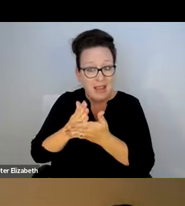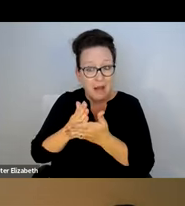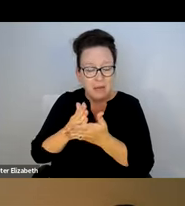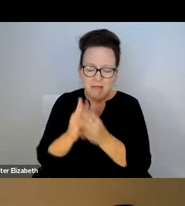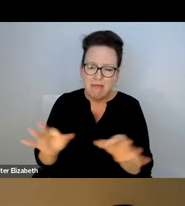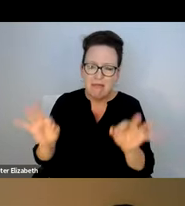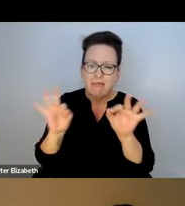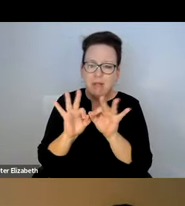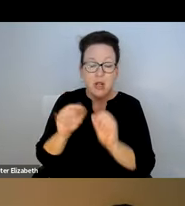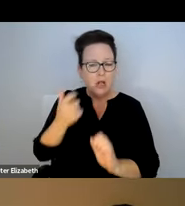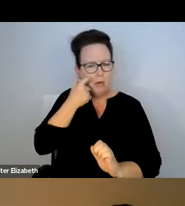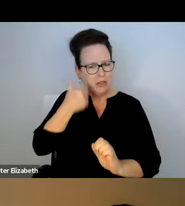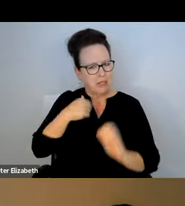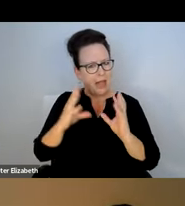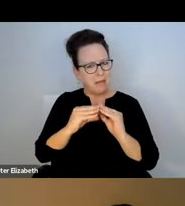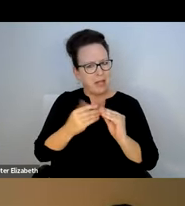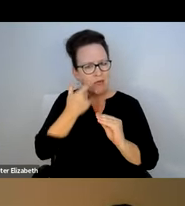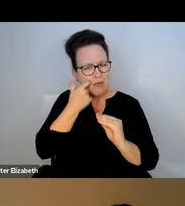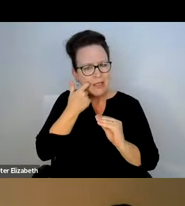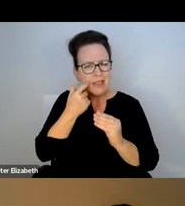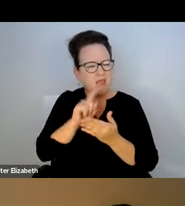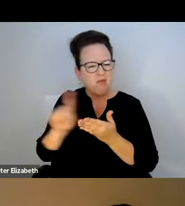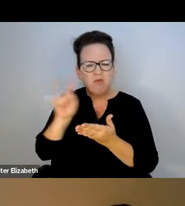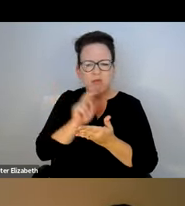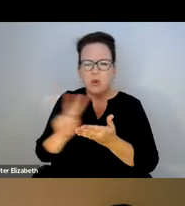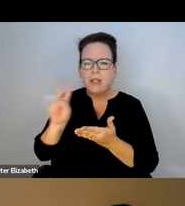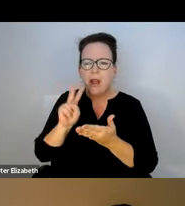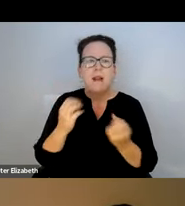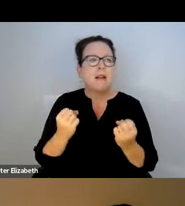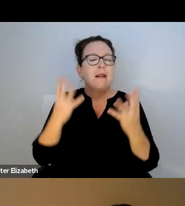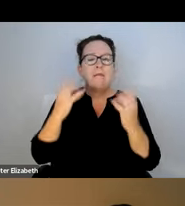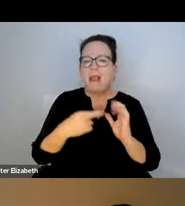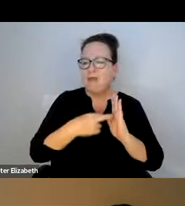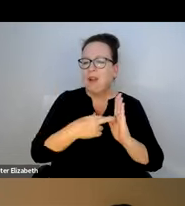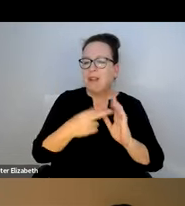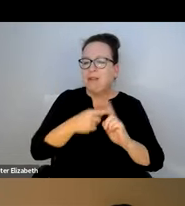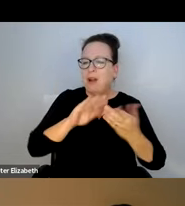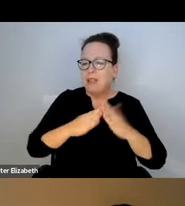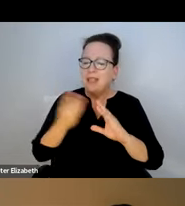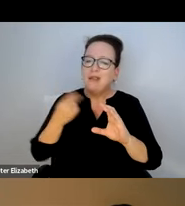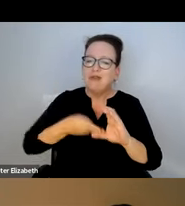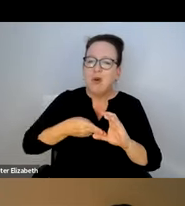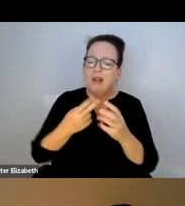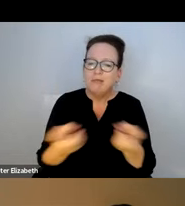REMOVAL AT BUS STOPS. IN FACT, WE JUST HAD A MEETING A COUPLE OF WEEKS AGO WHERE MANY